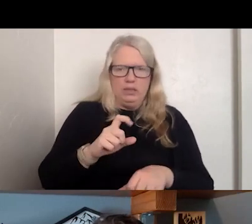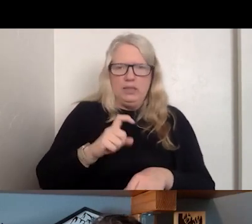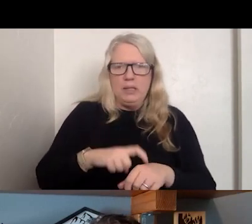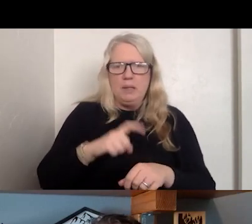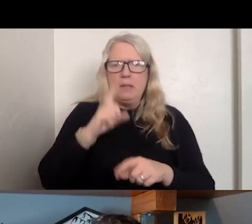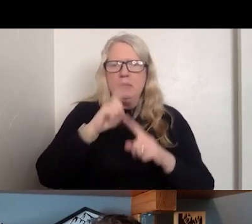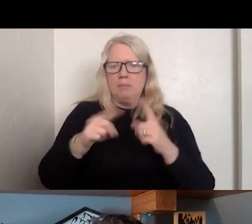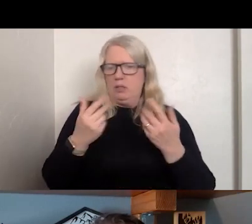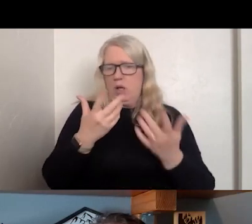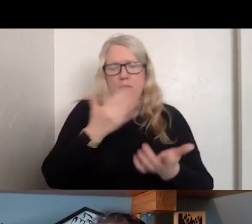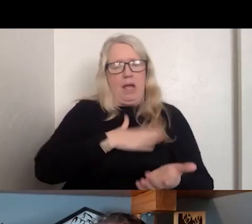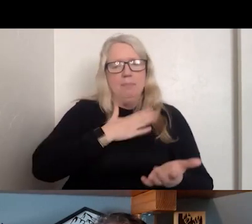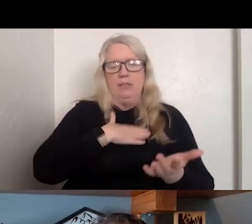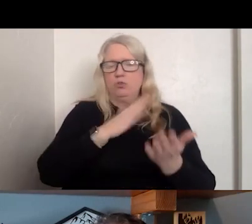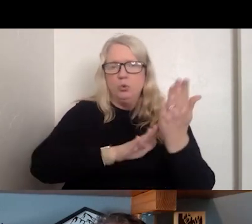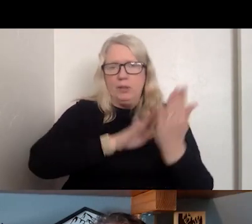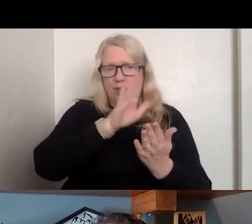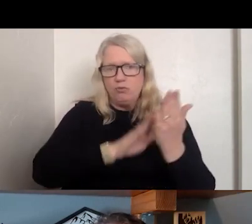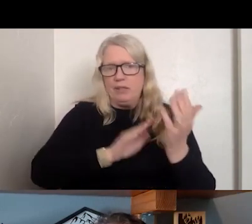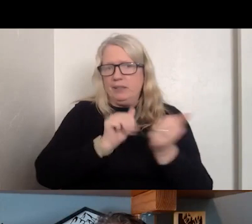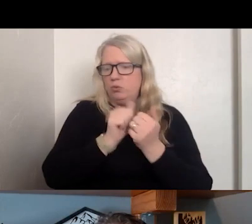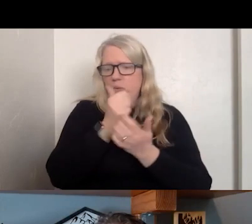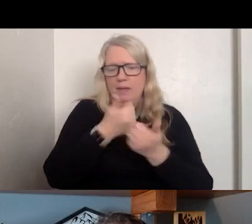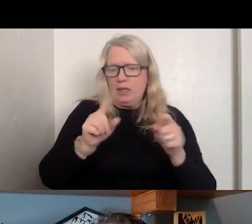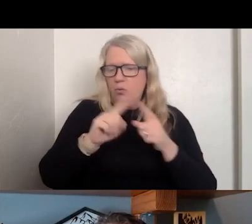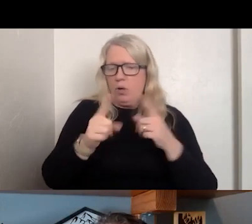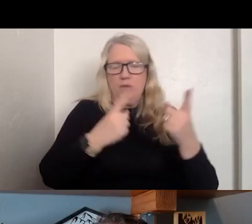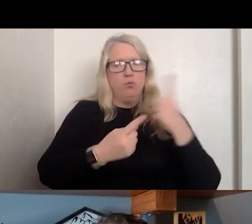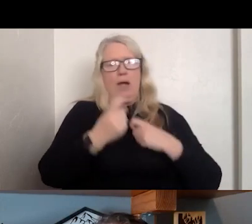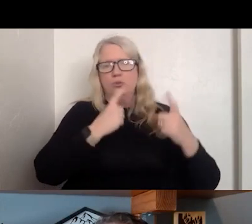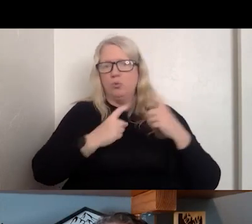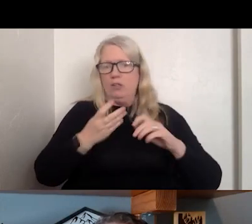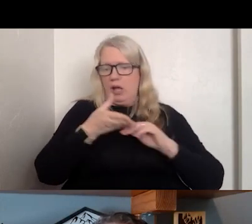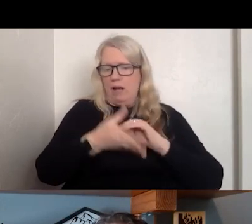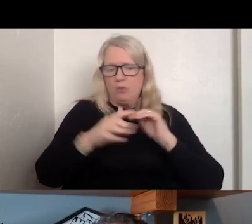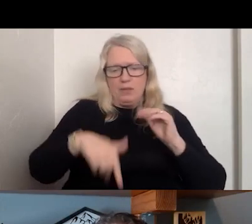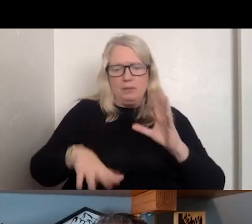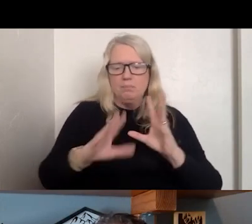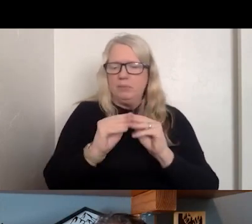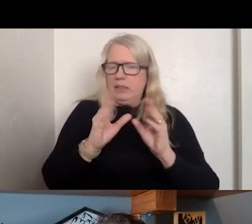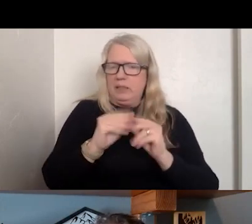TO ANYONE OUTSIDE OF THIS MEETING. APPRECIATE THE OPPORTUNITY TO SPEAK HERE TODAY.